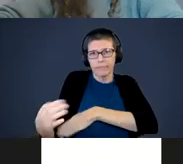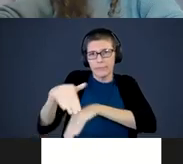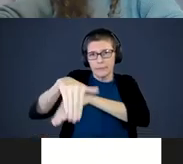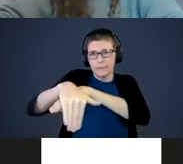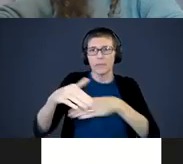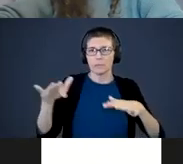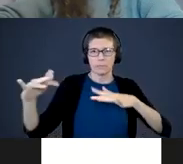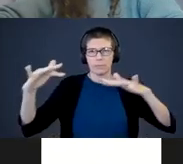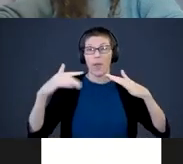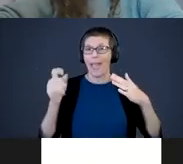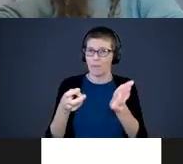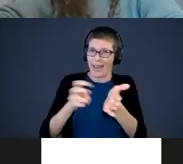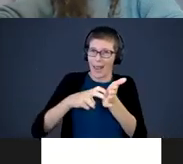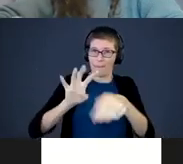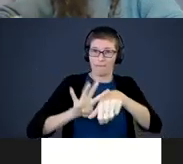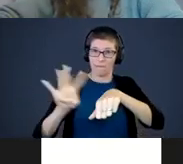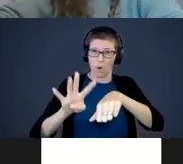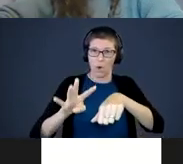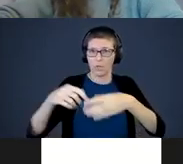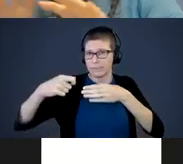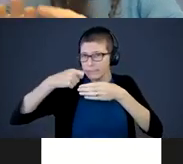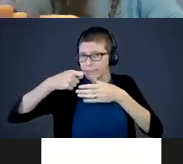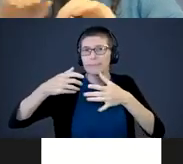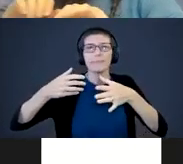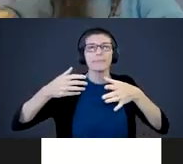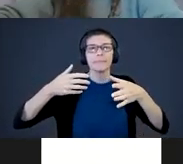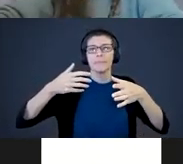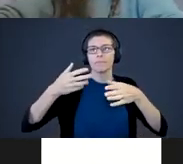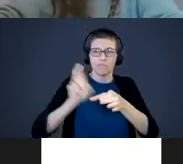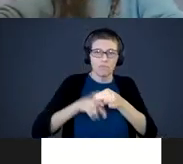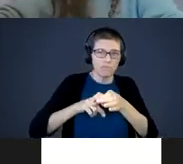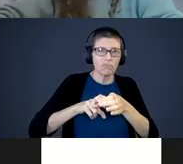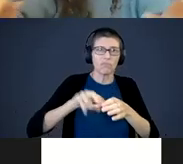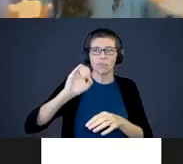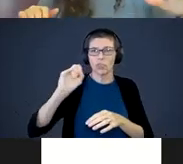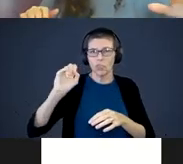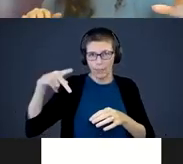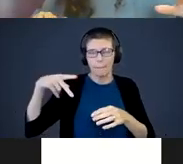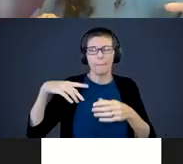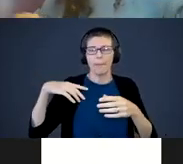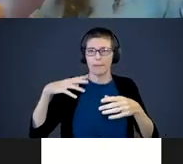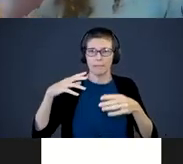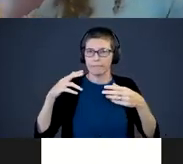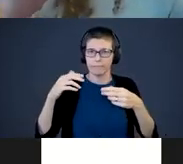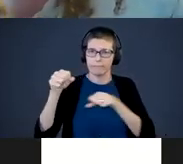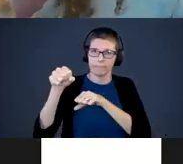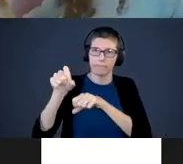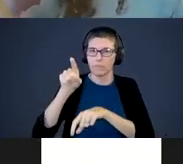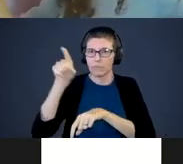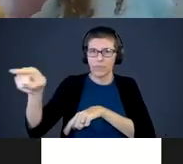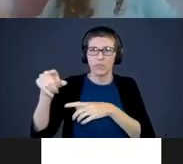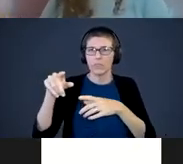be up at 4 to get a little bit of breakfast, get into the jeep and get out onto the plains